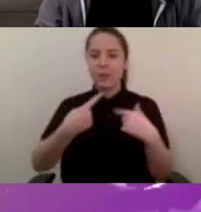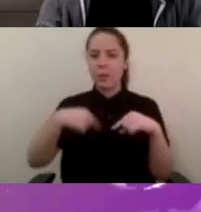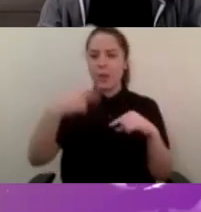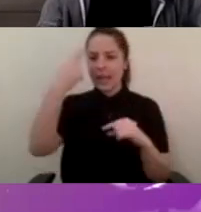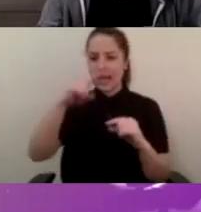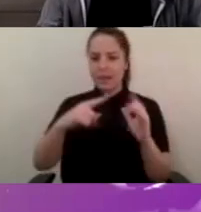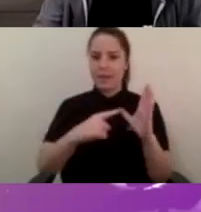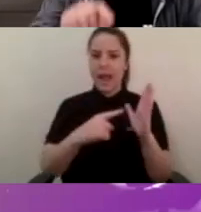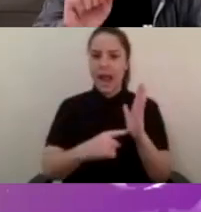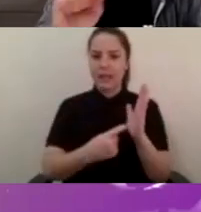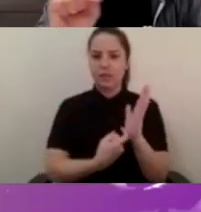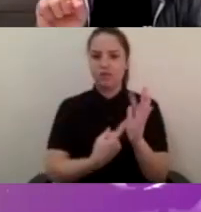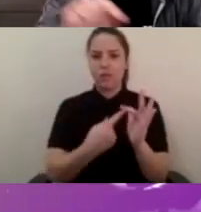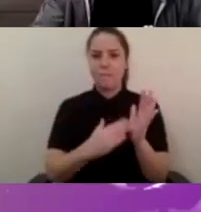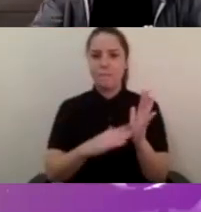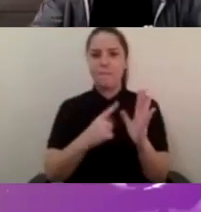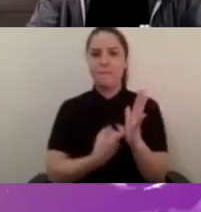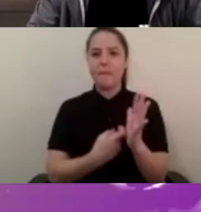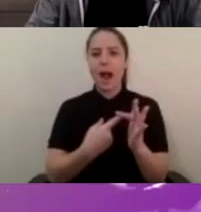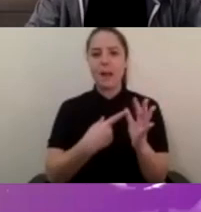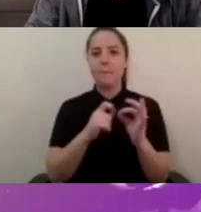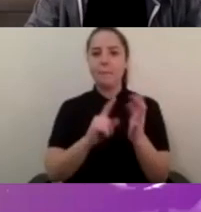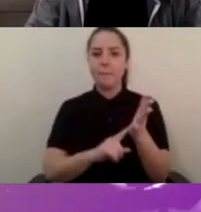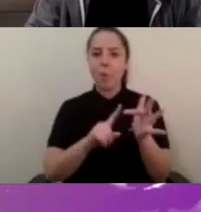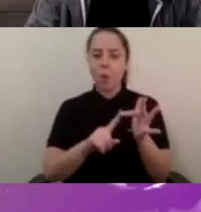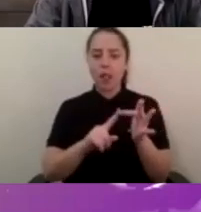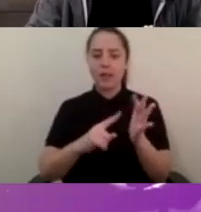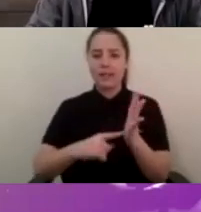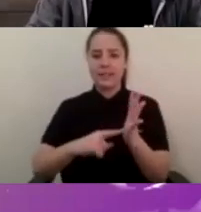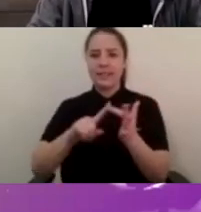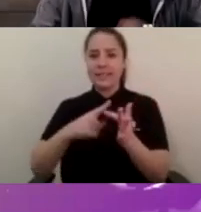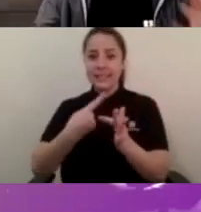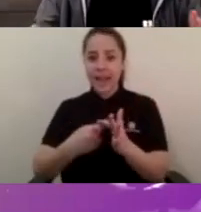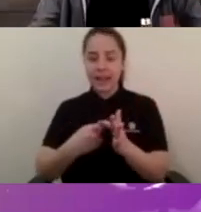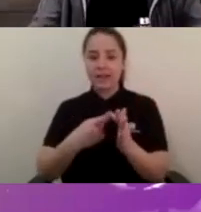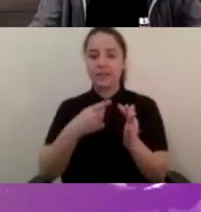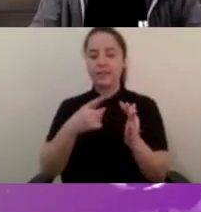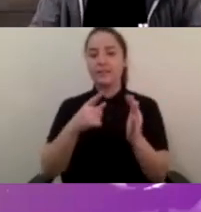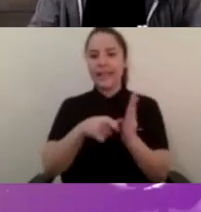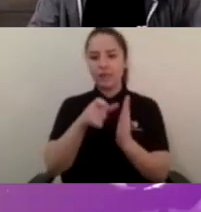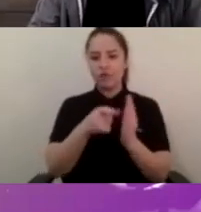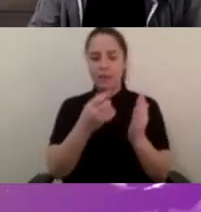Instagram one does have a little underscore between Remarkable and tech and we'd ask if you could use the uh the